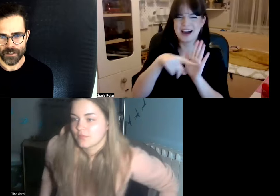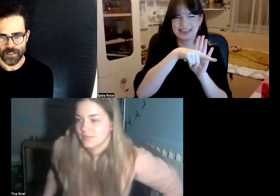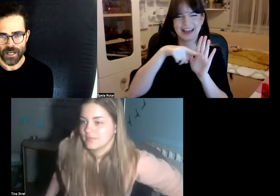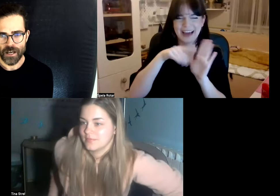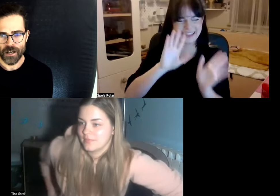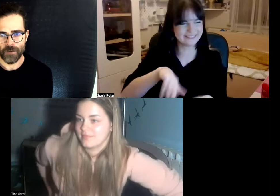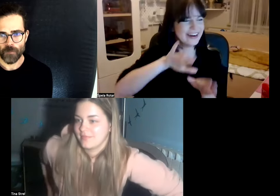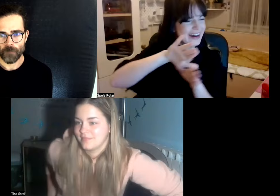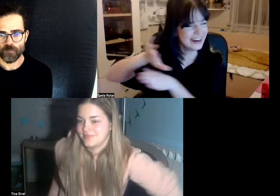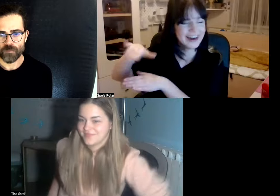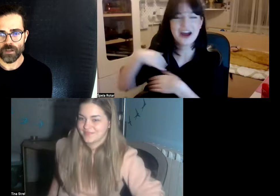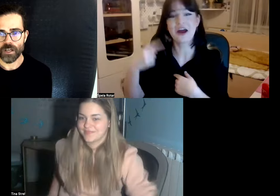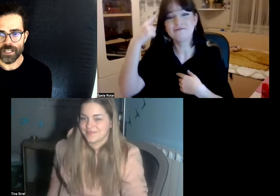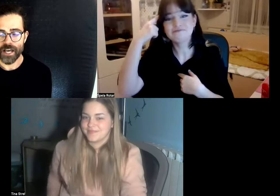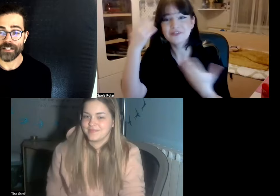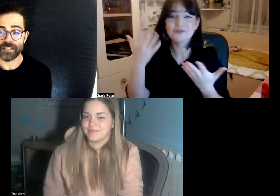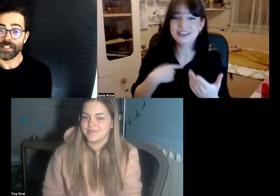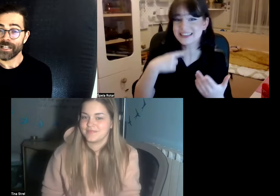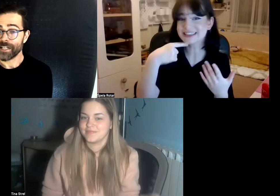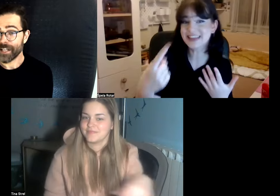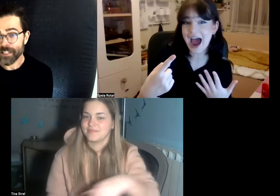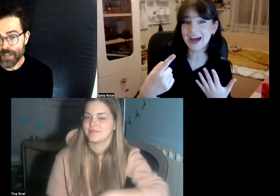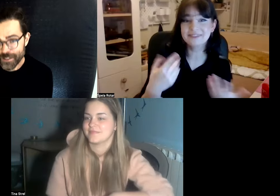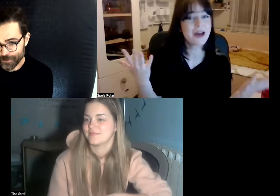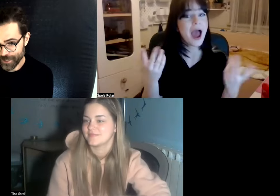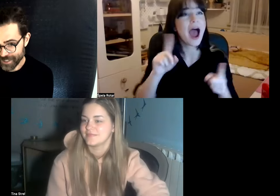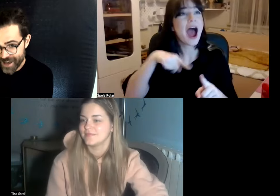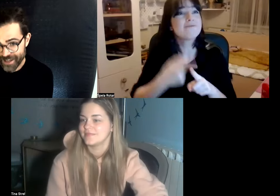yeah negative history aside